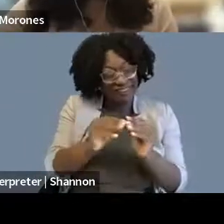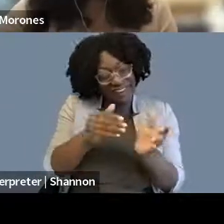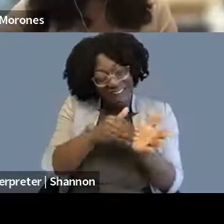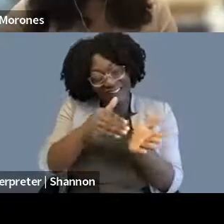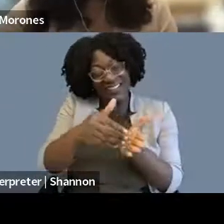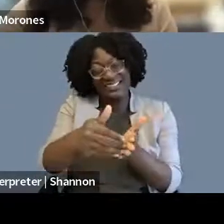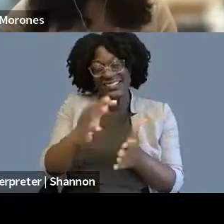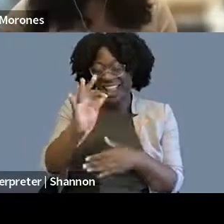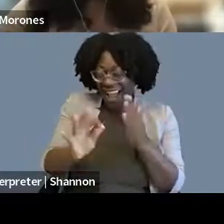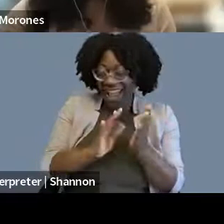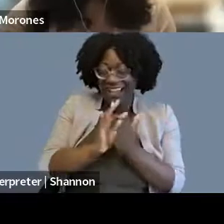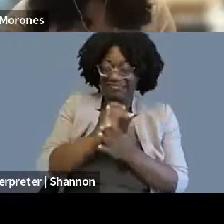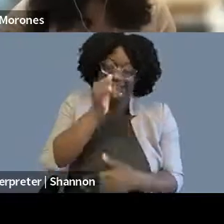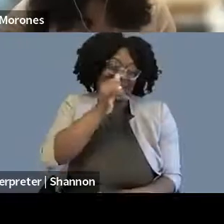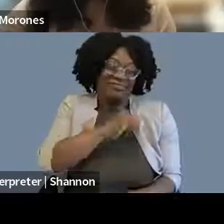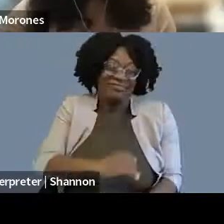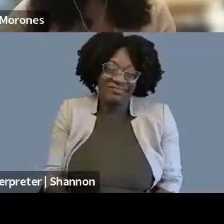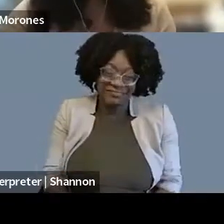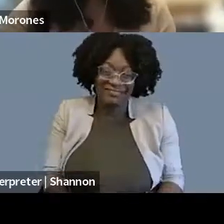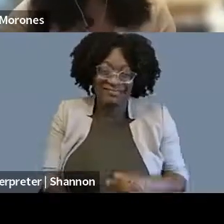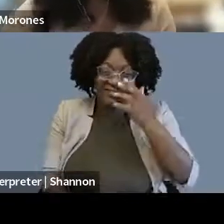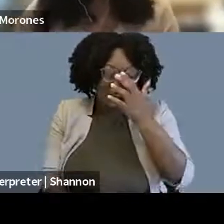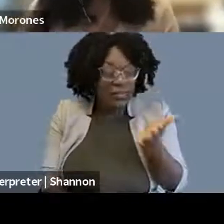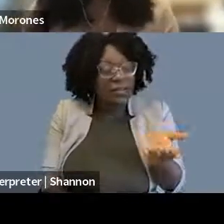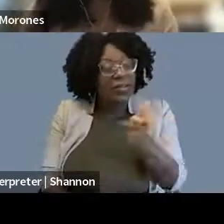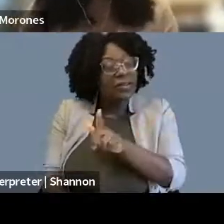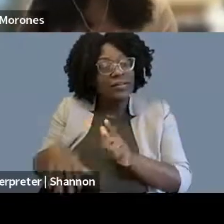Alyssa, yeah, I'd love to hear about what a typical day is looking like for you.